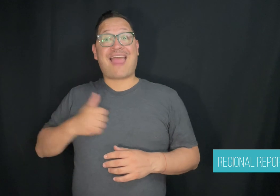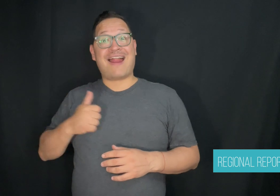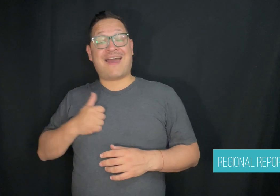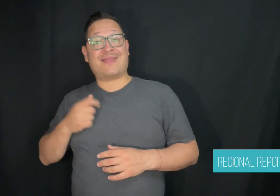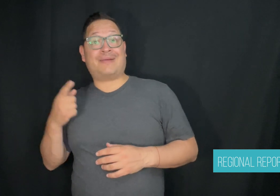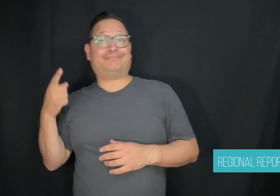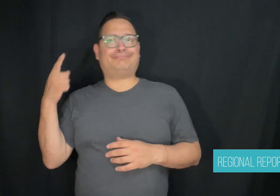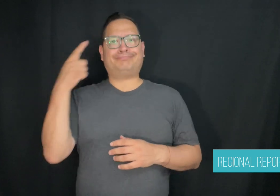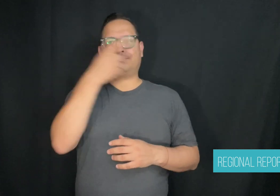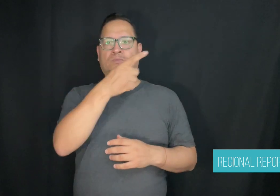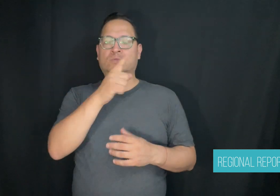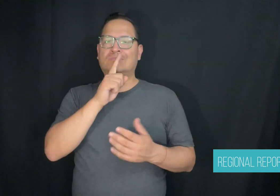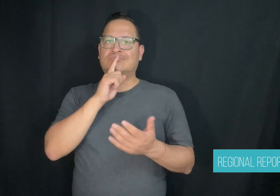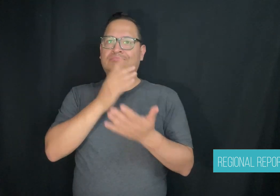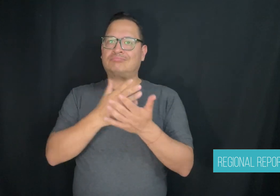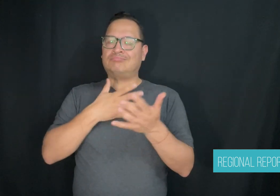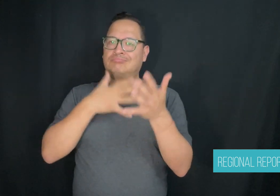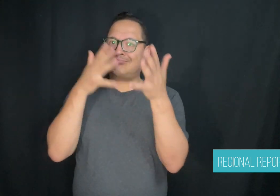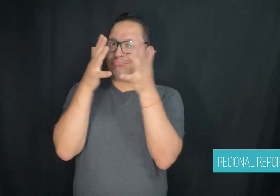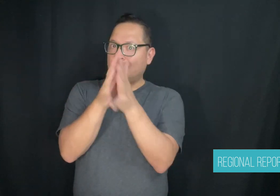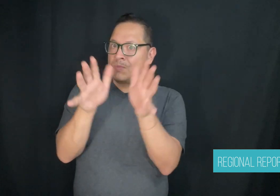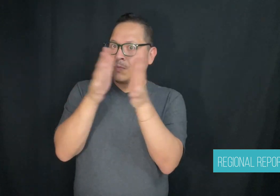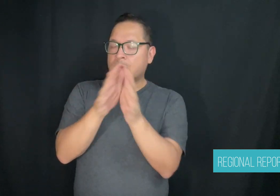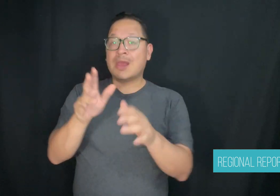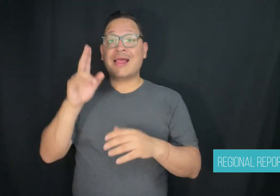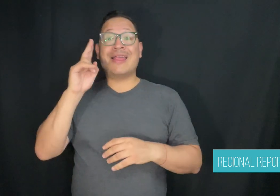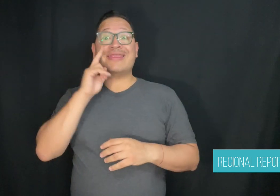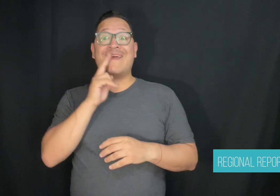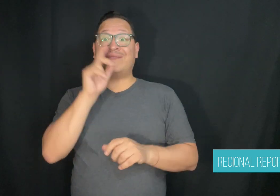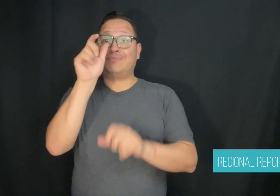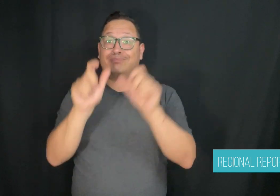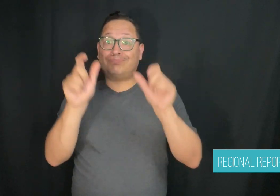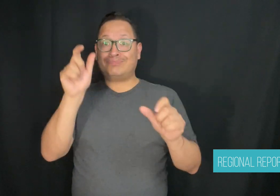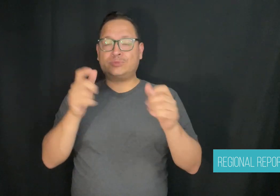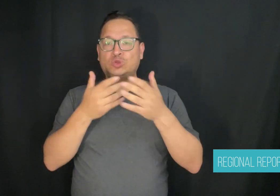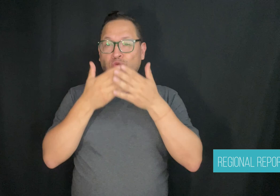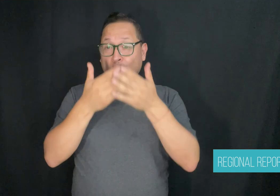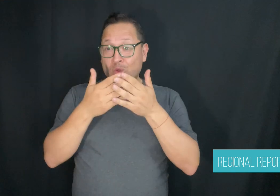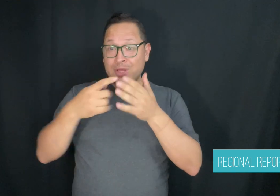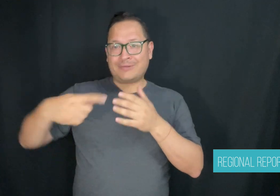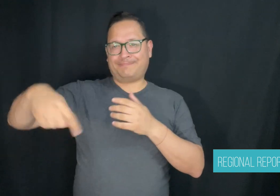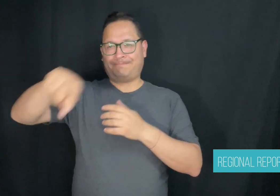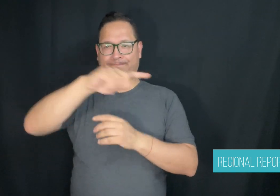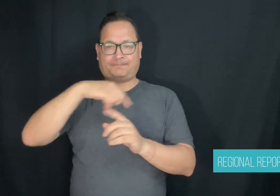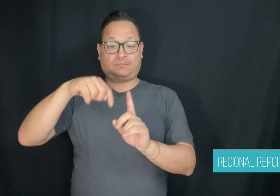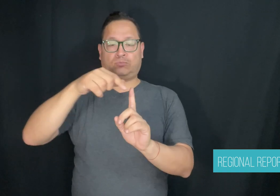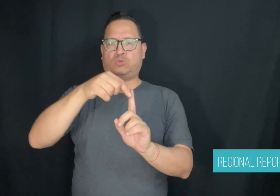In Canada, inaccessible education is the reality for Deaf students